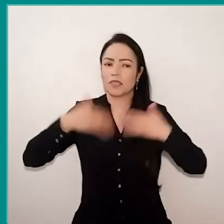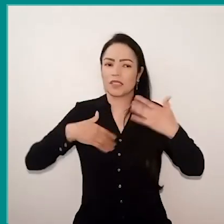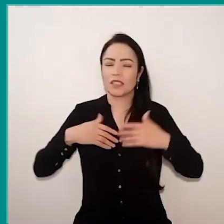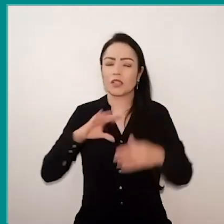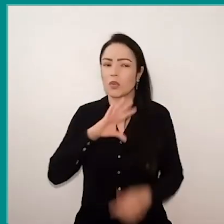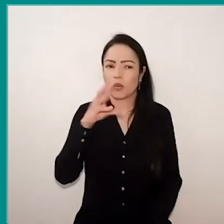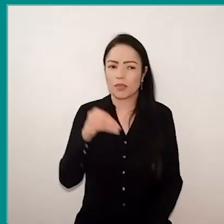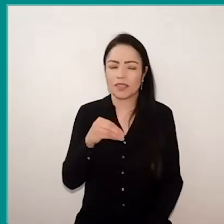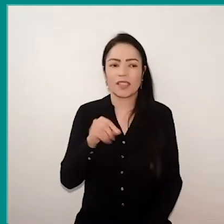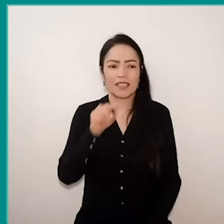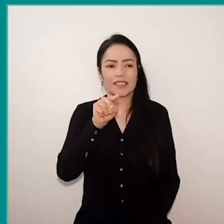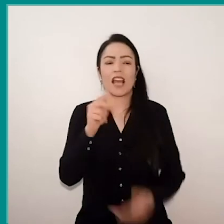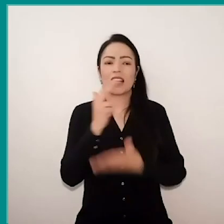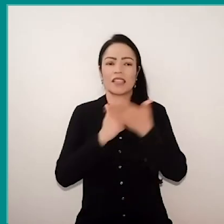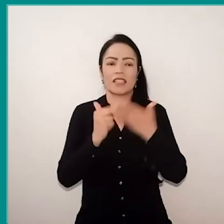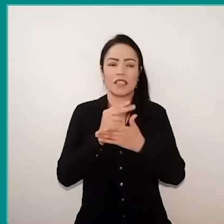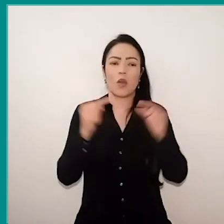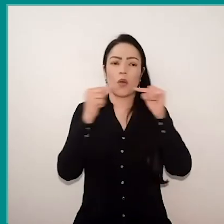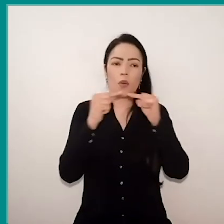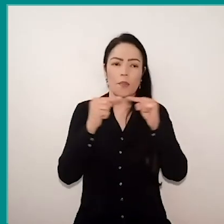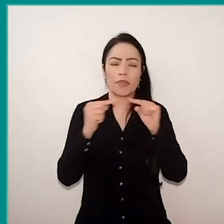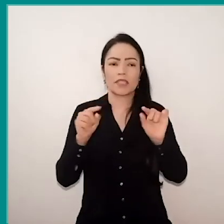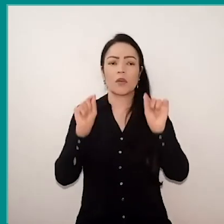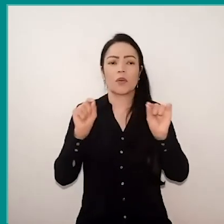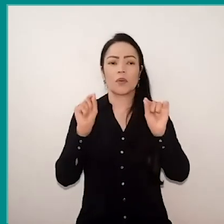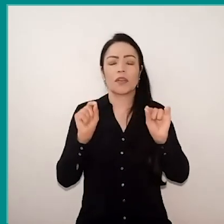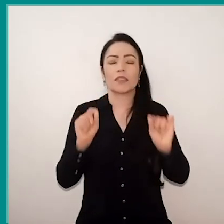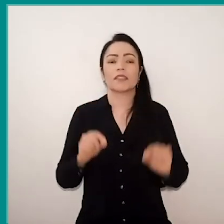but this drawing talks about the beginning of Inés' speech